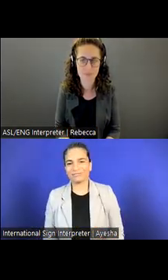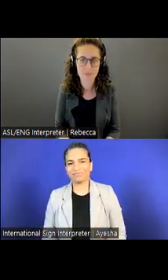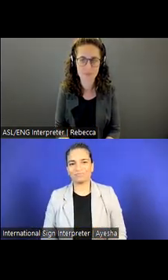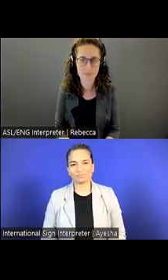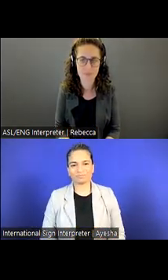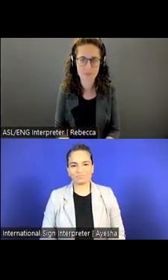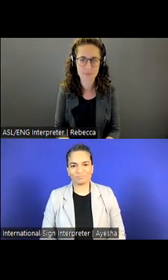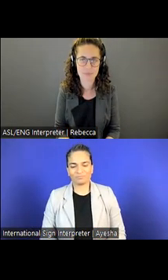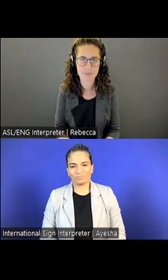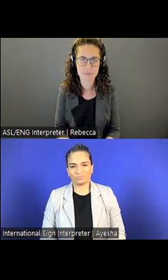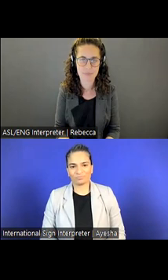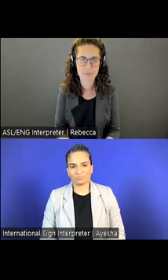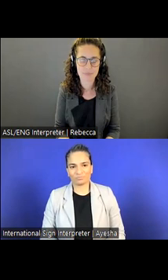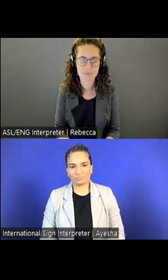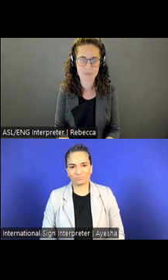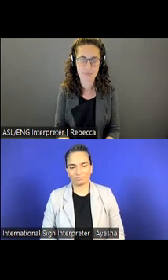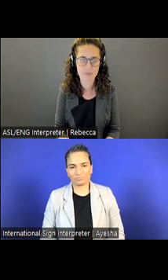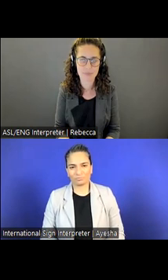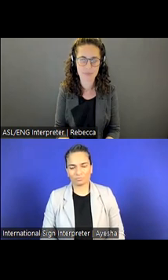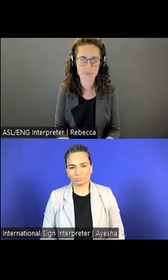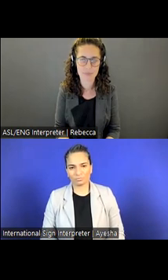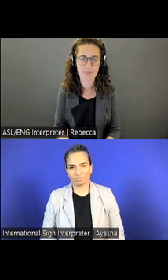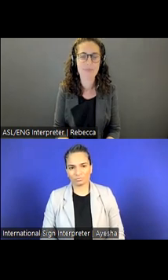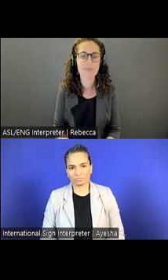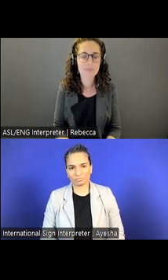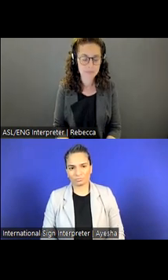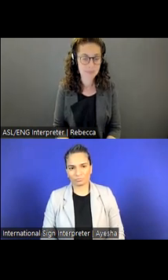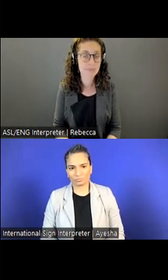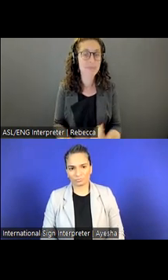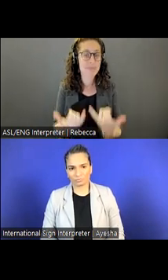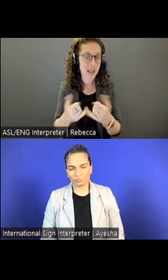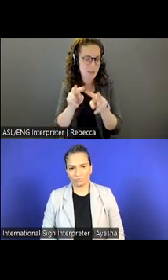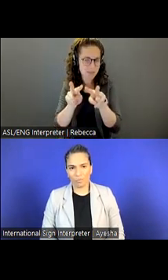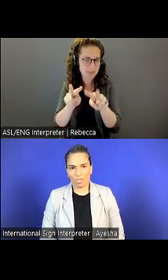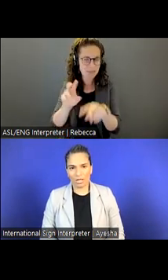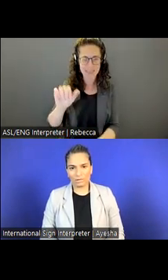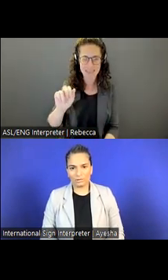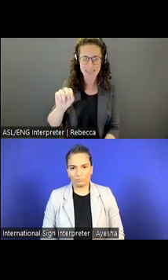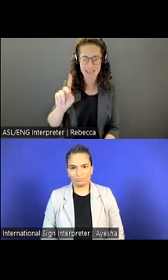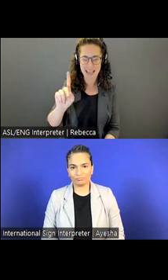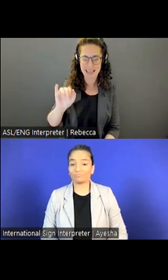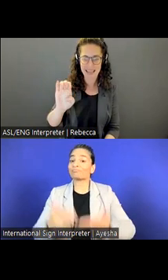Ashley Holben: And now we look forward to hearing from Candice from IIE. Candice, welcome!